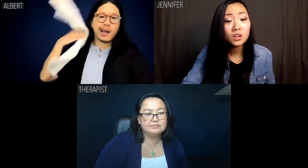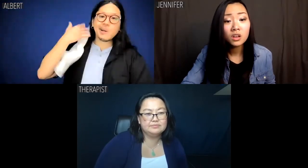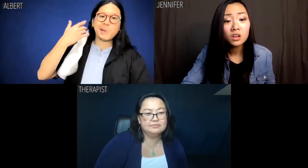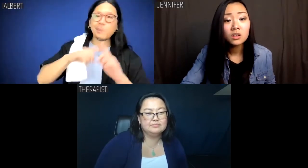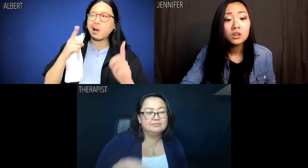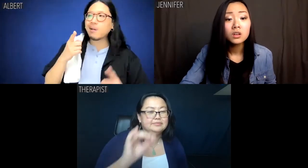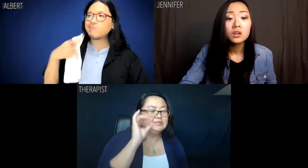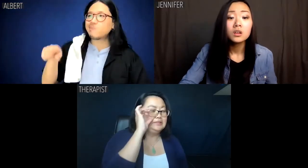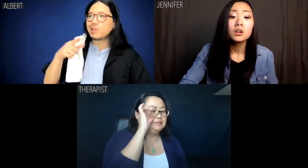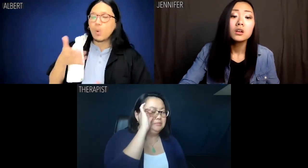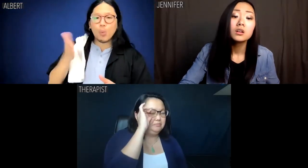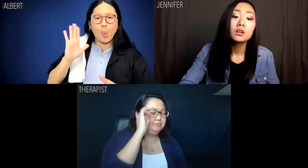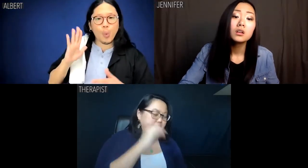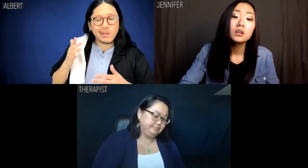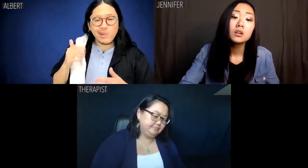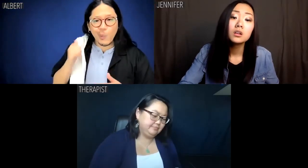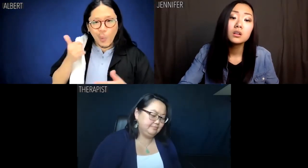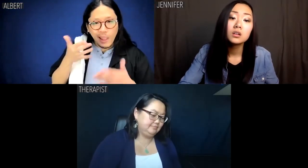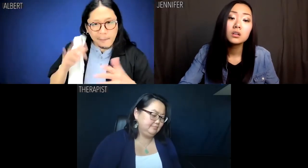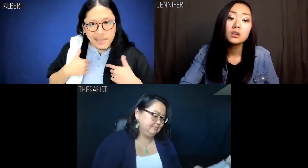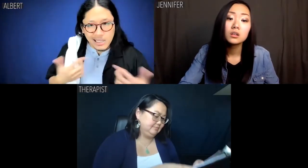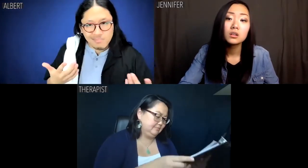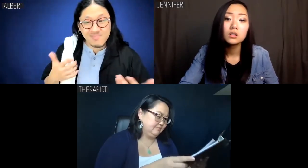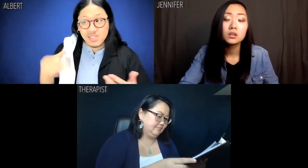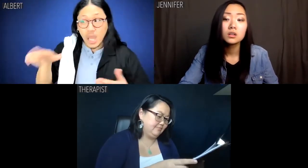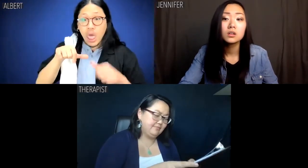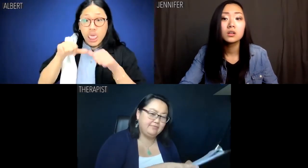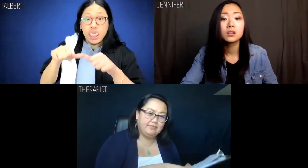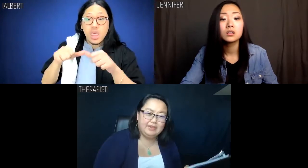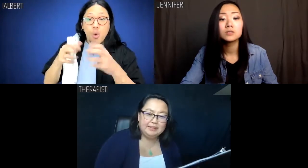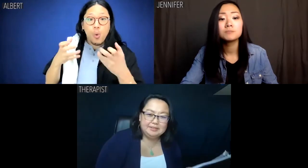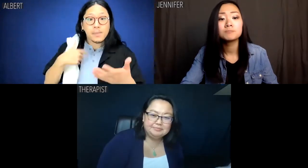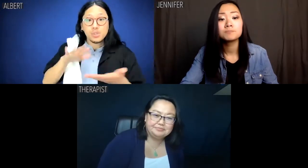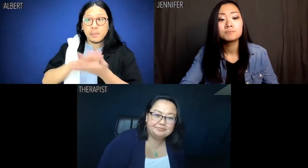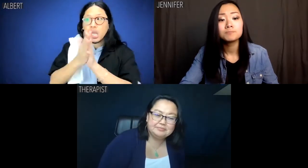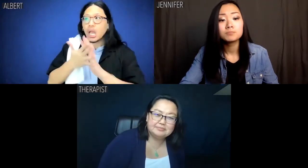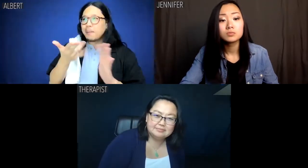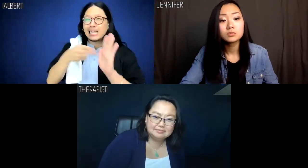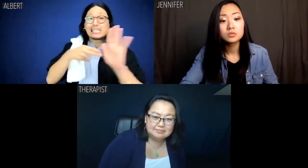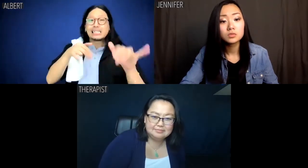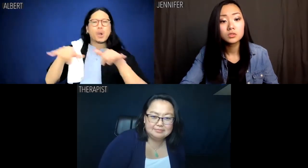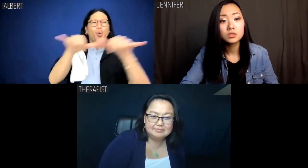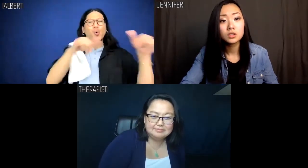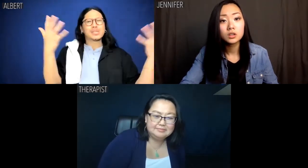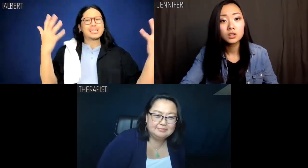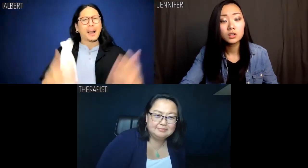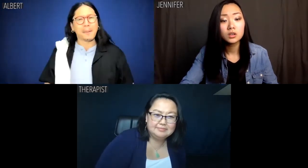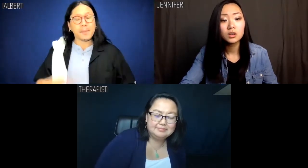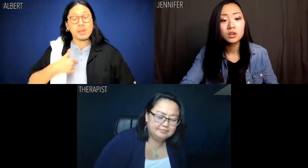but they wouldn't let me. They keep wanting to turn me into a trope.